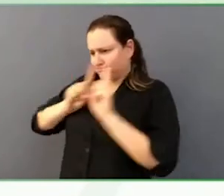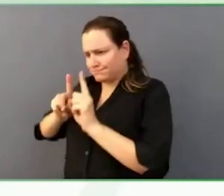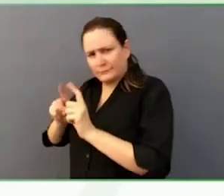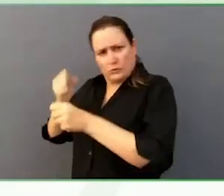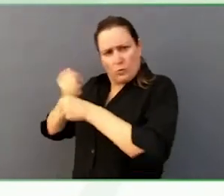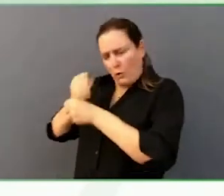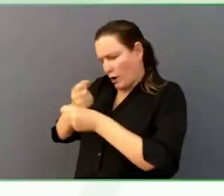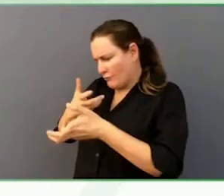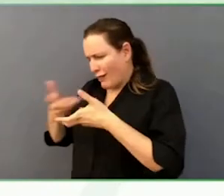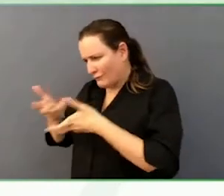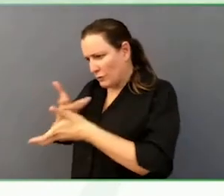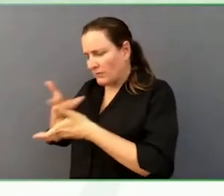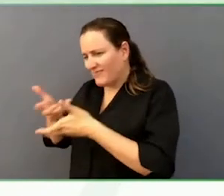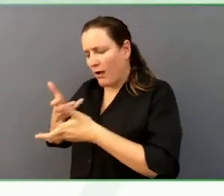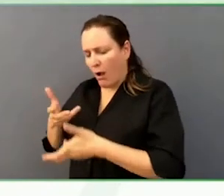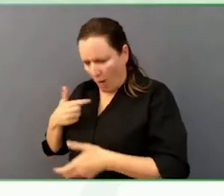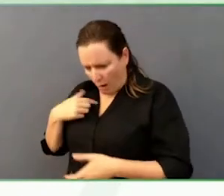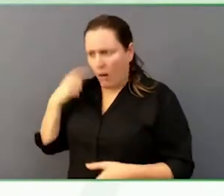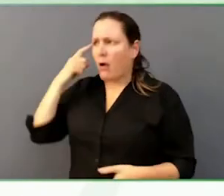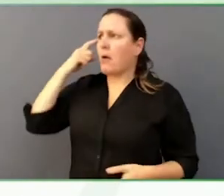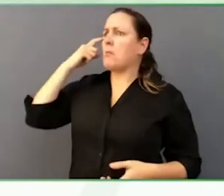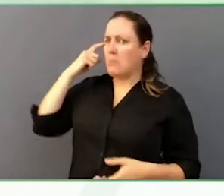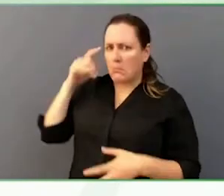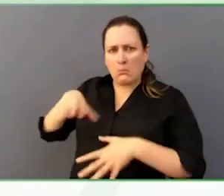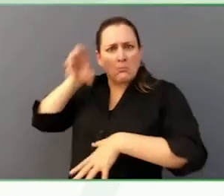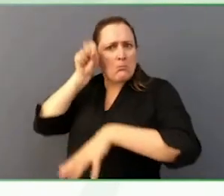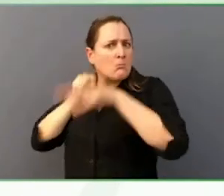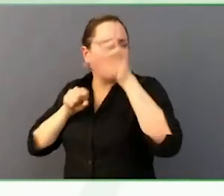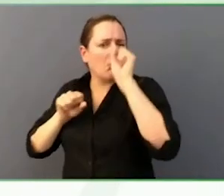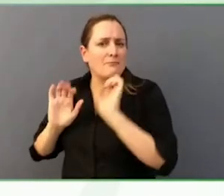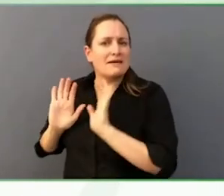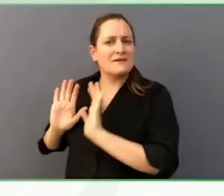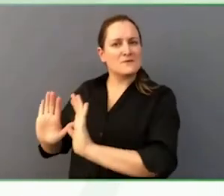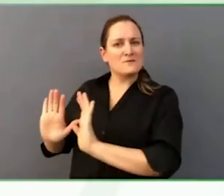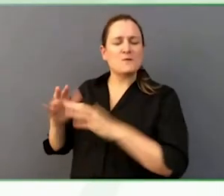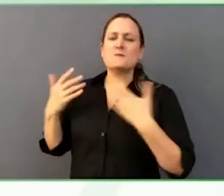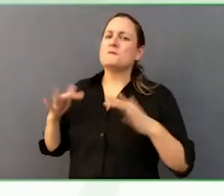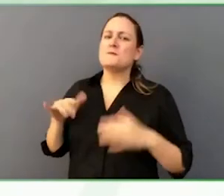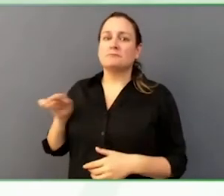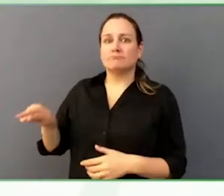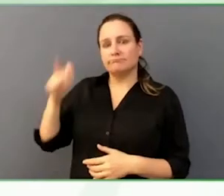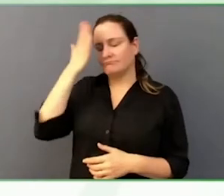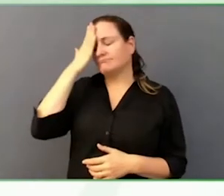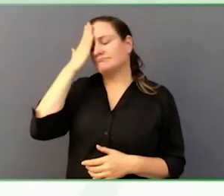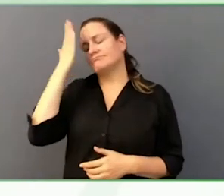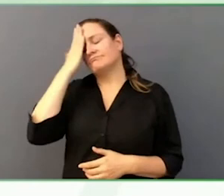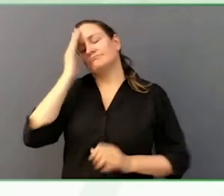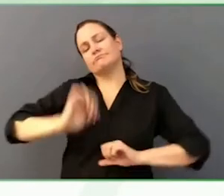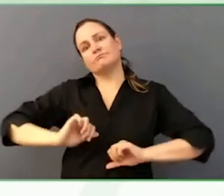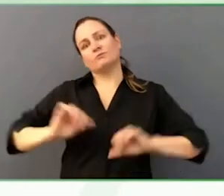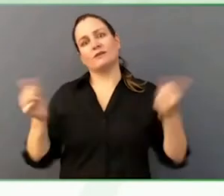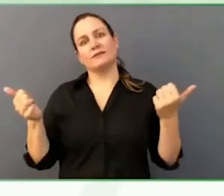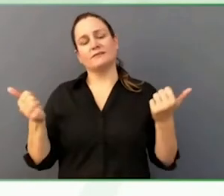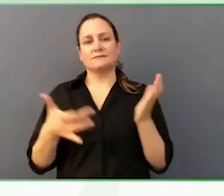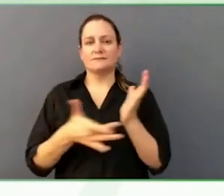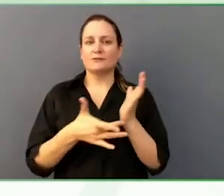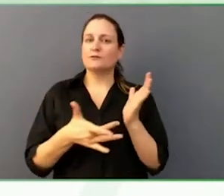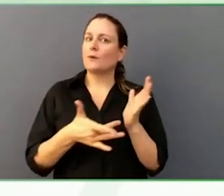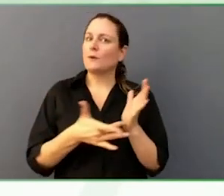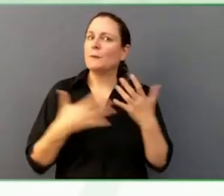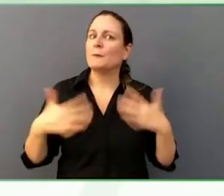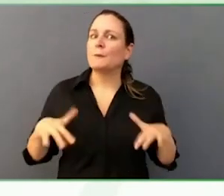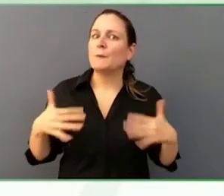learnt something new, whether it is technology, and how he engages in